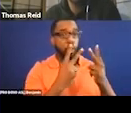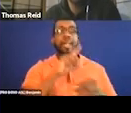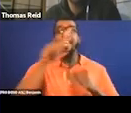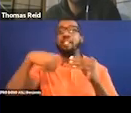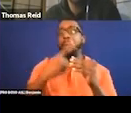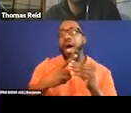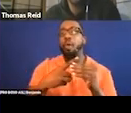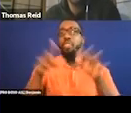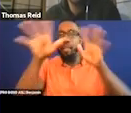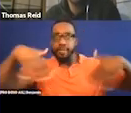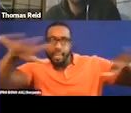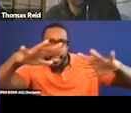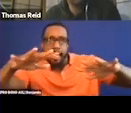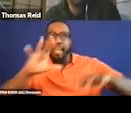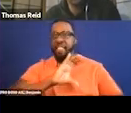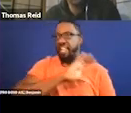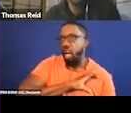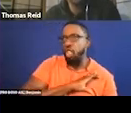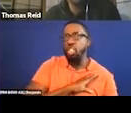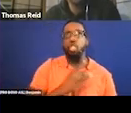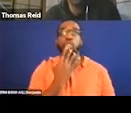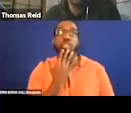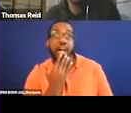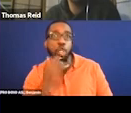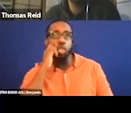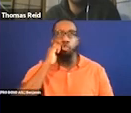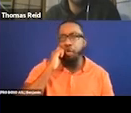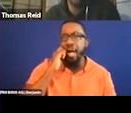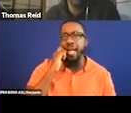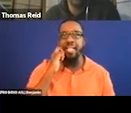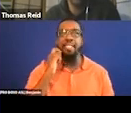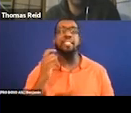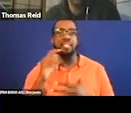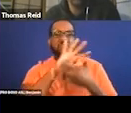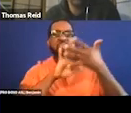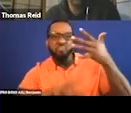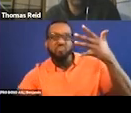Including their color, race, ethnicity, and other visual identifiers.